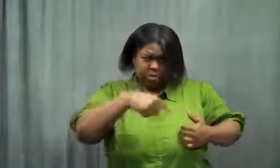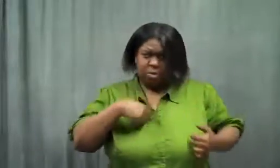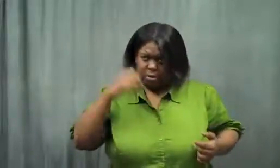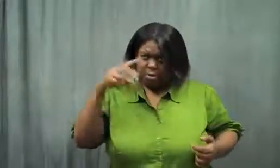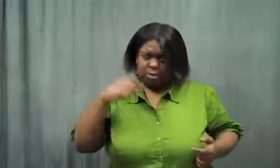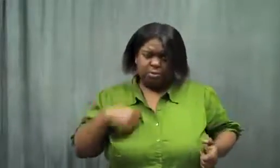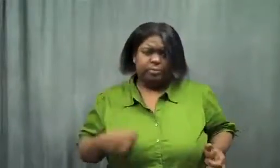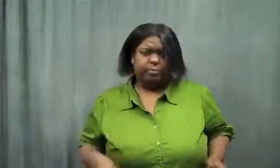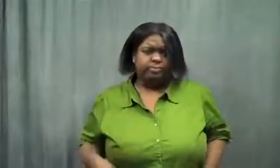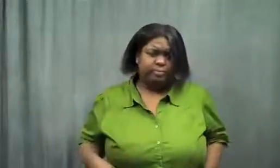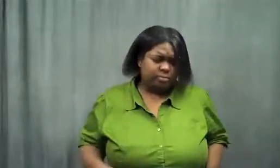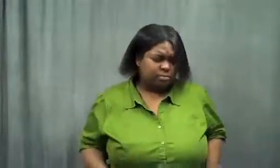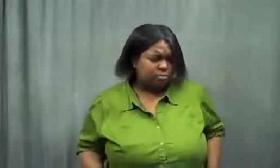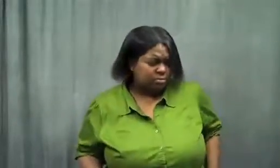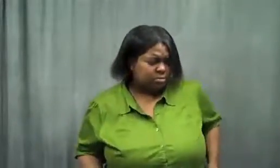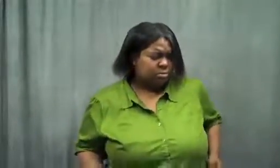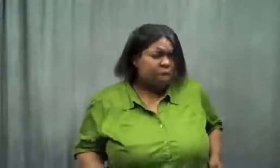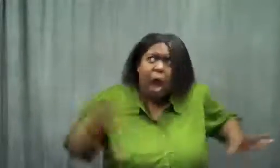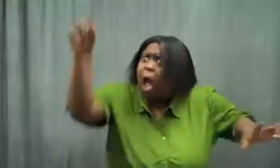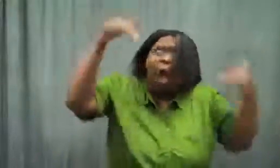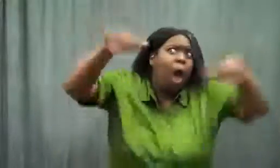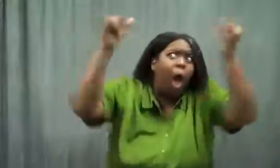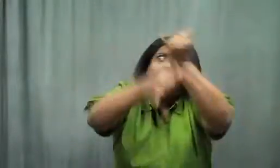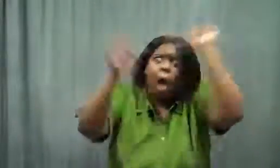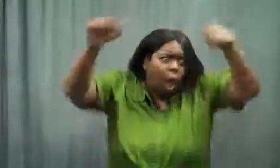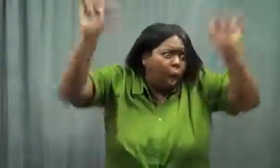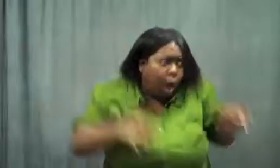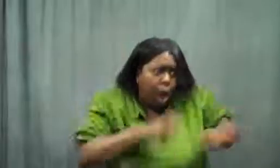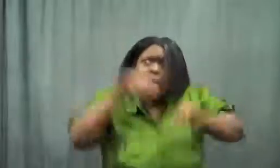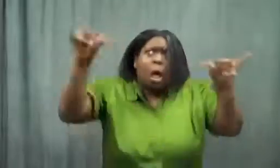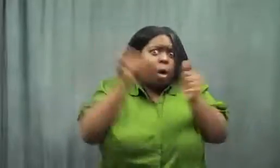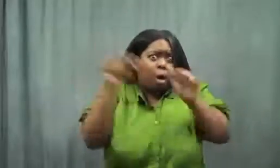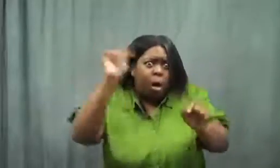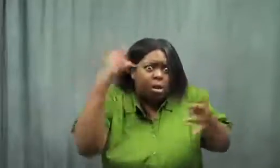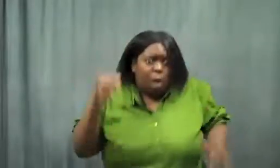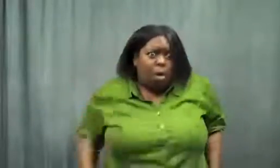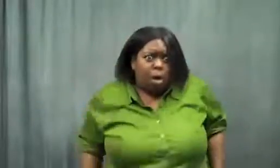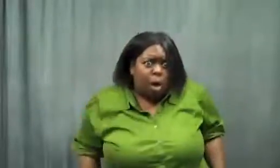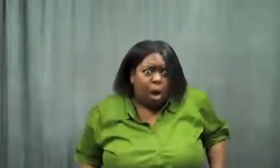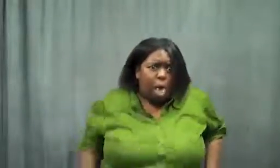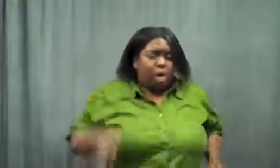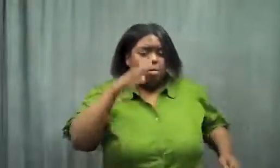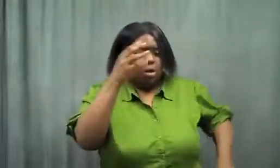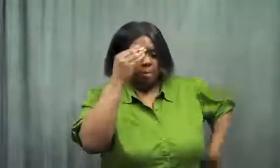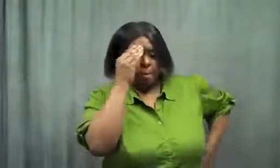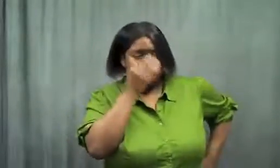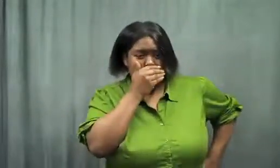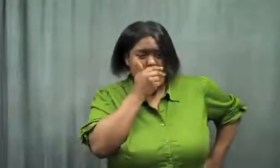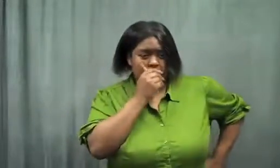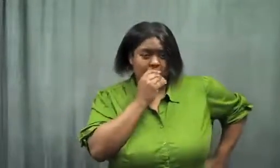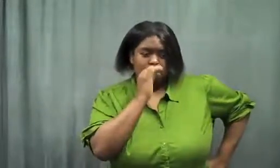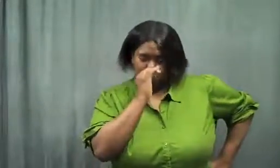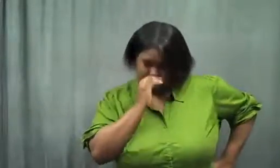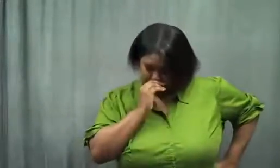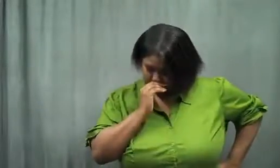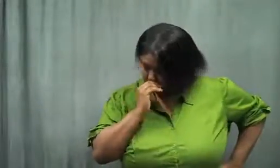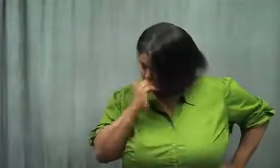I said ok, got up, and OH NO! I had more! Back on the toilet. She covered her mouth.